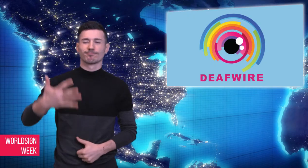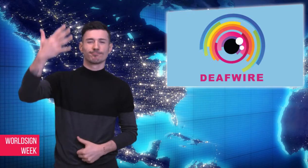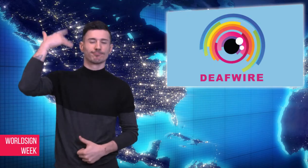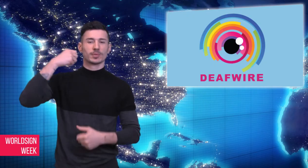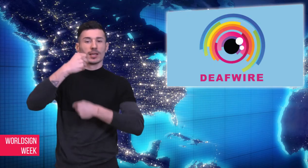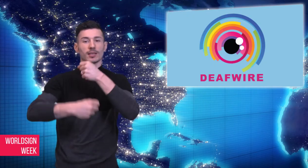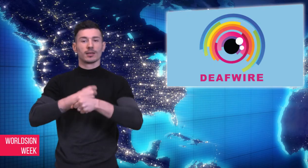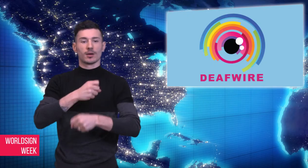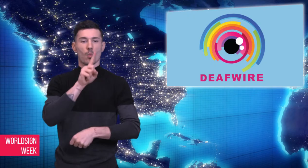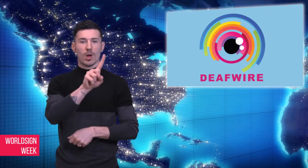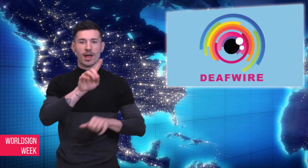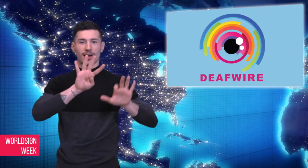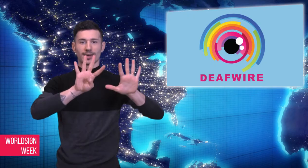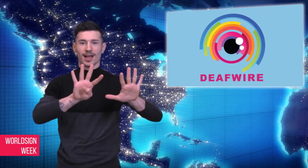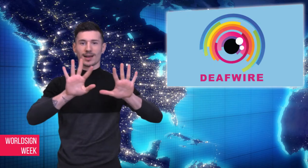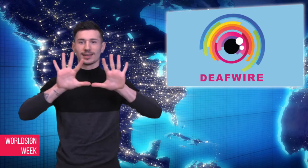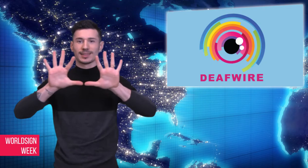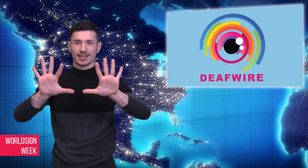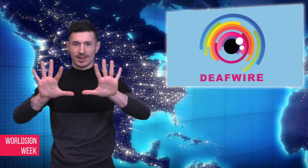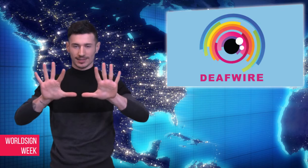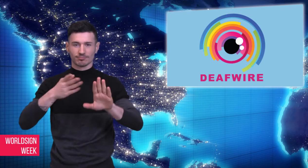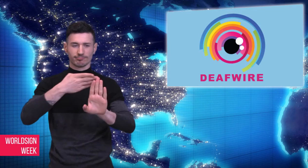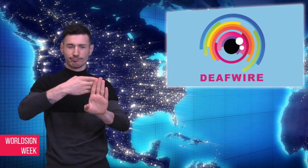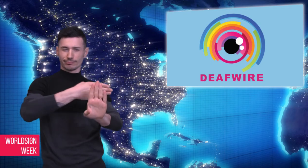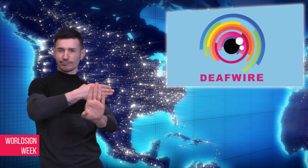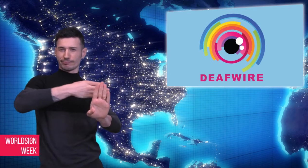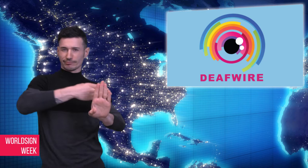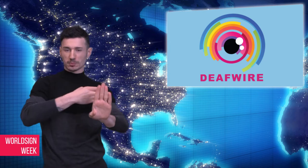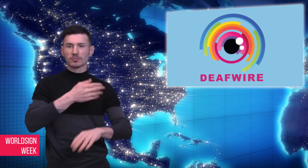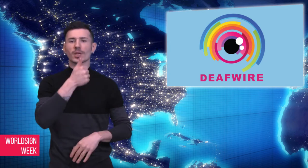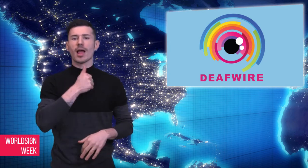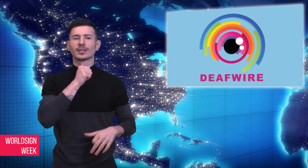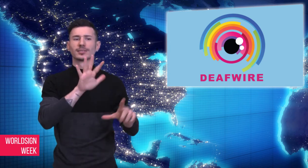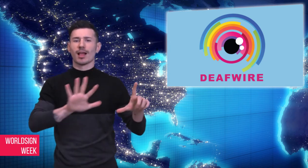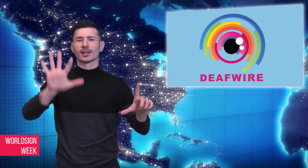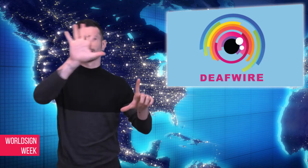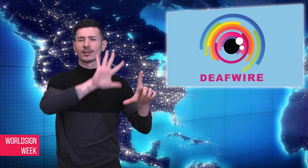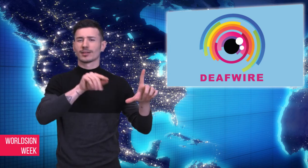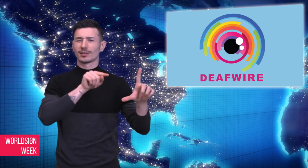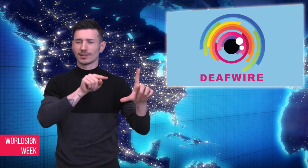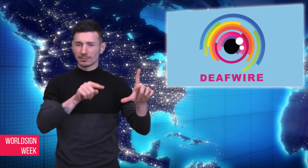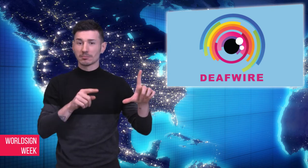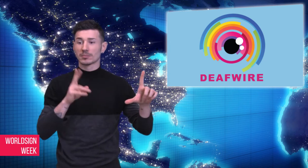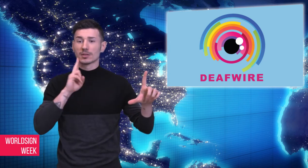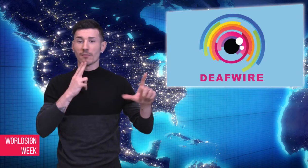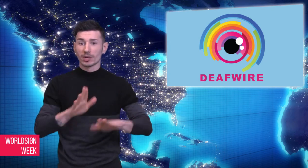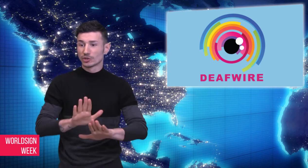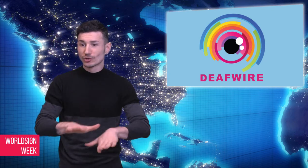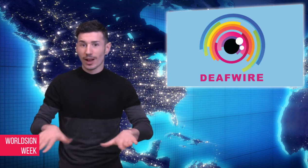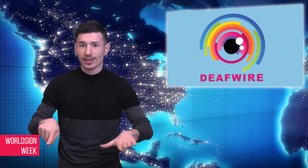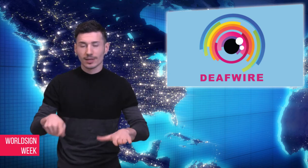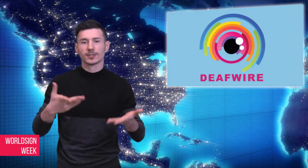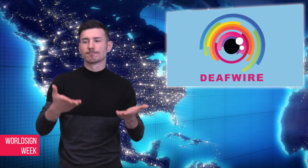Prior to 1910, Icelanders sent their Deaf children to Denmark